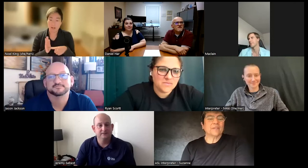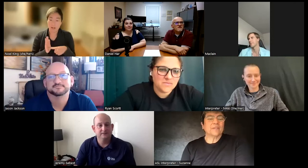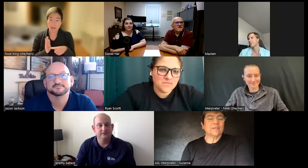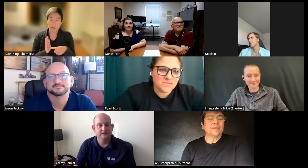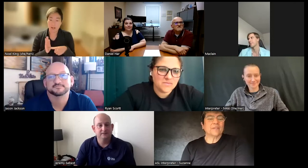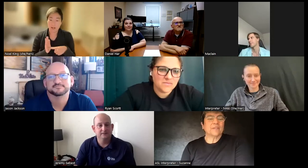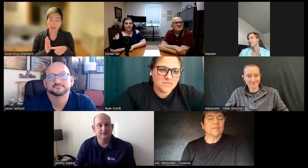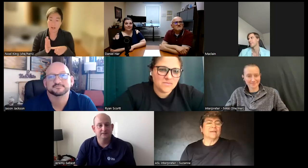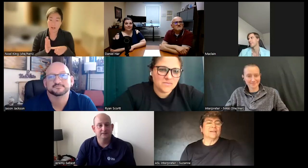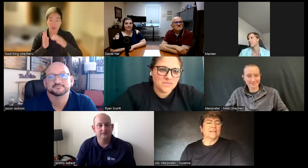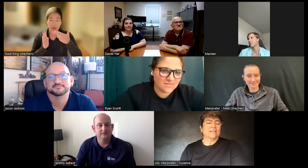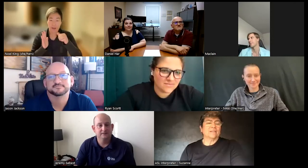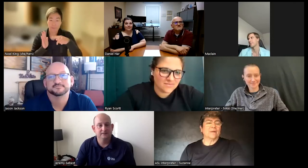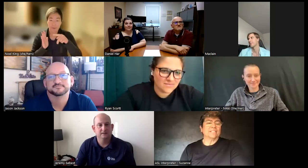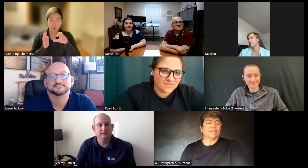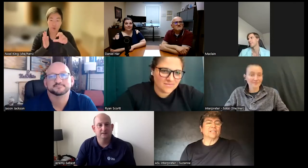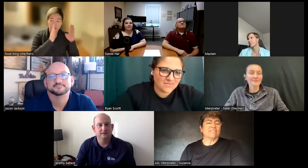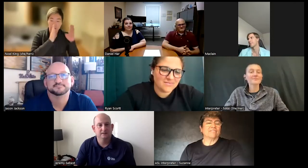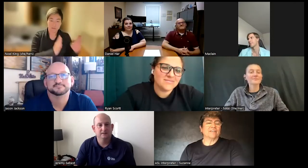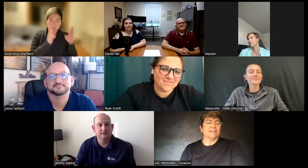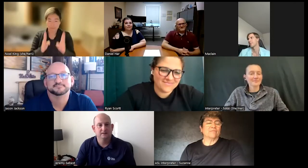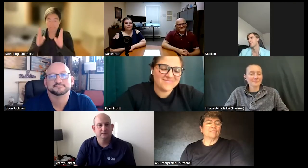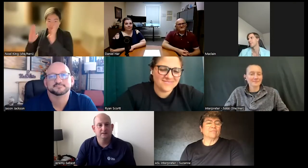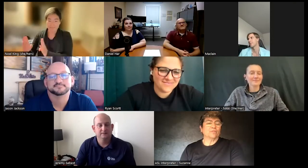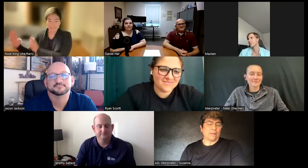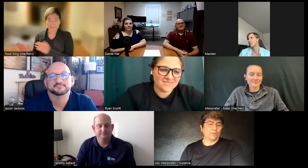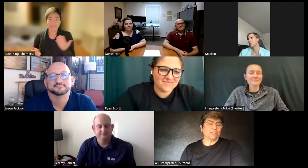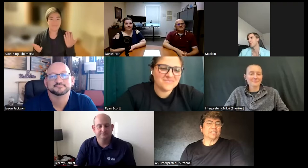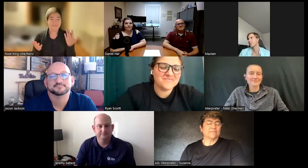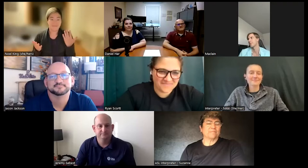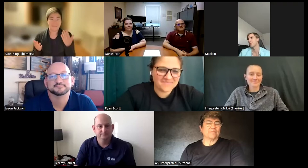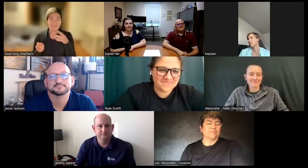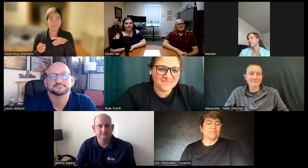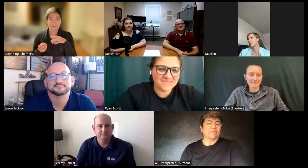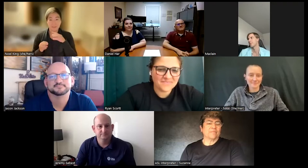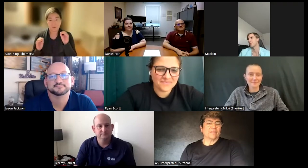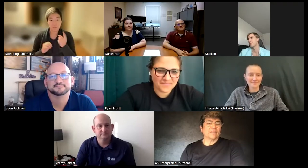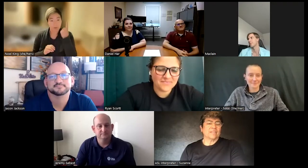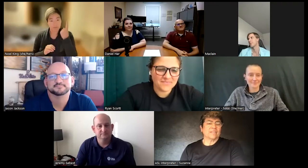um in my different life um chapters